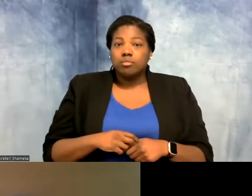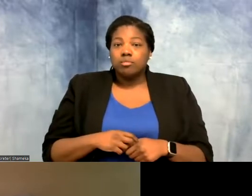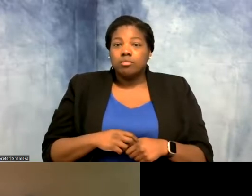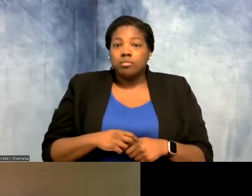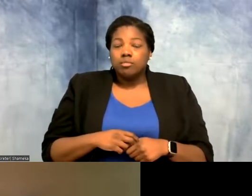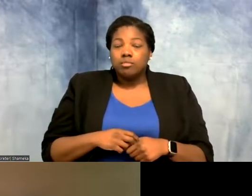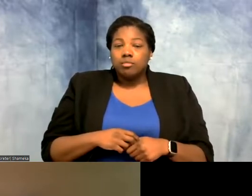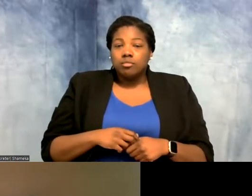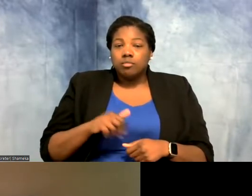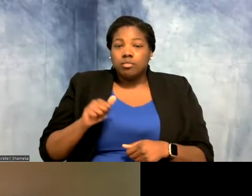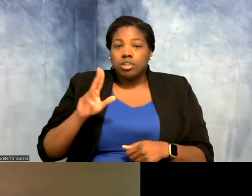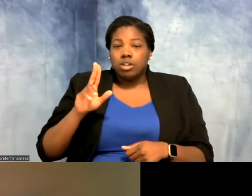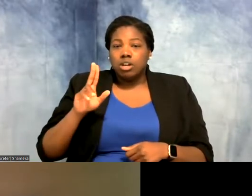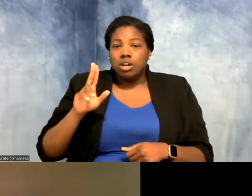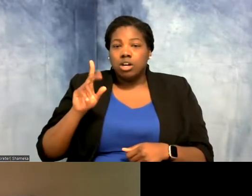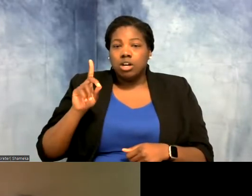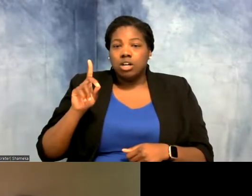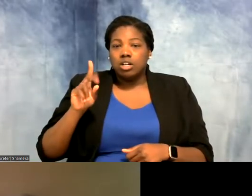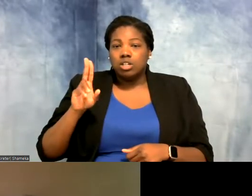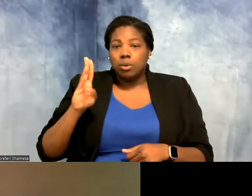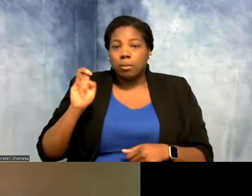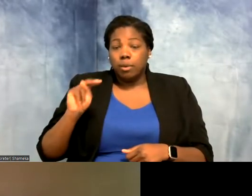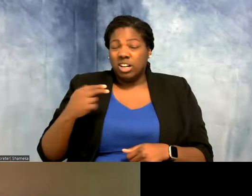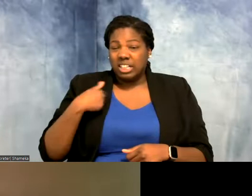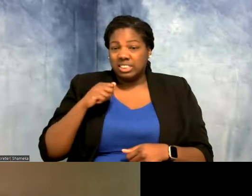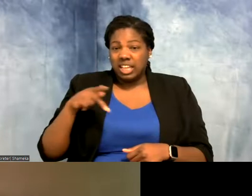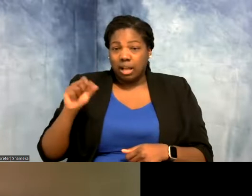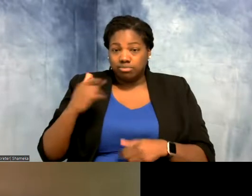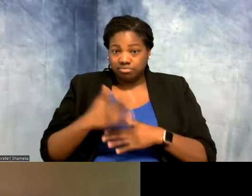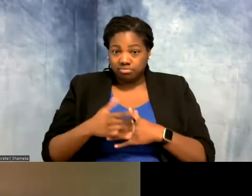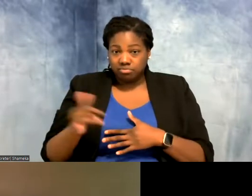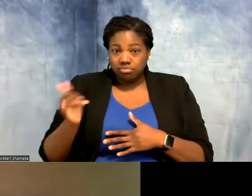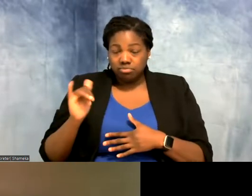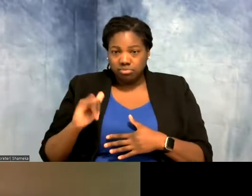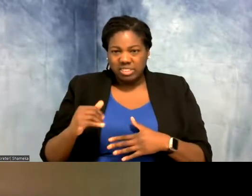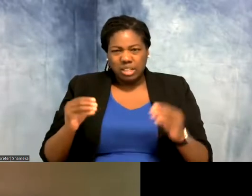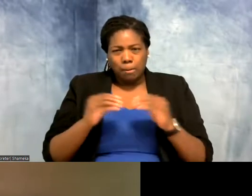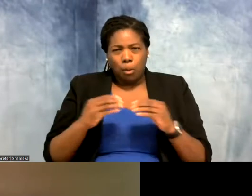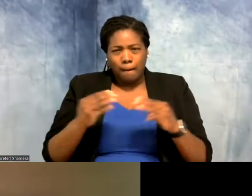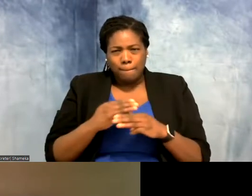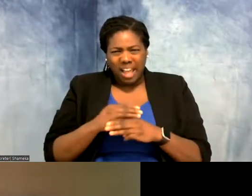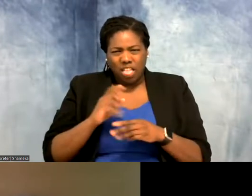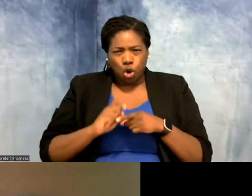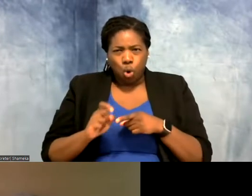Audubon also has some other apps too. And then there's the more math and coding side. And so